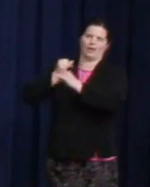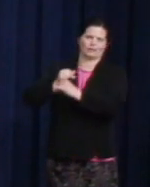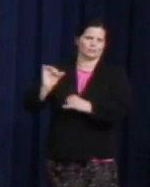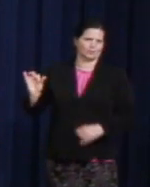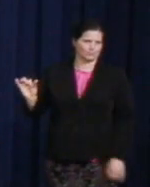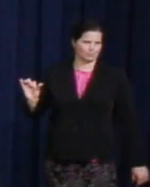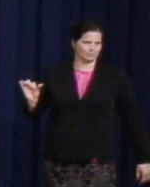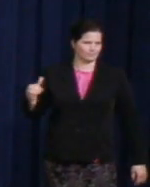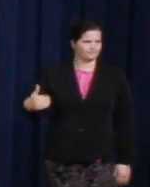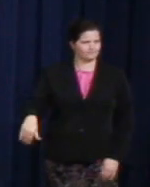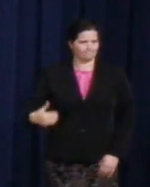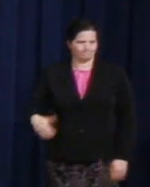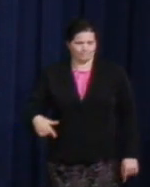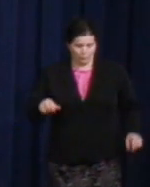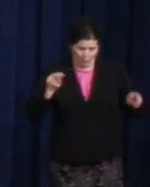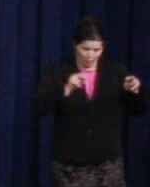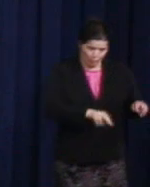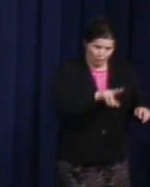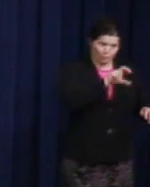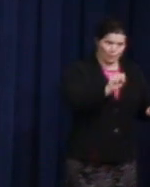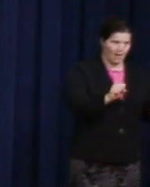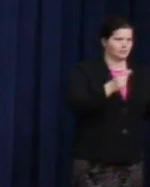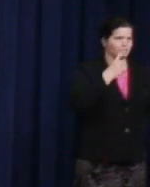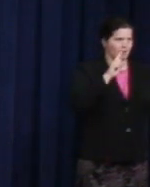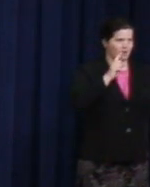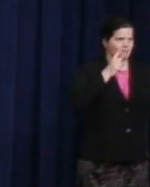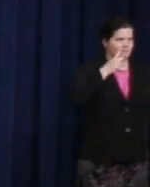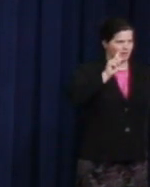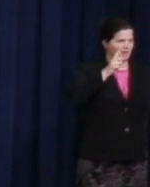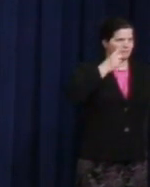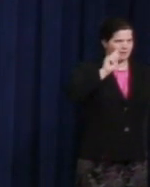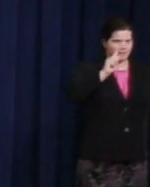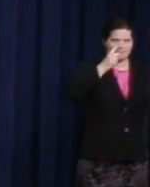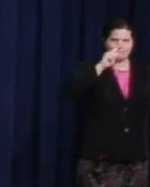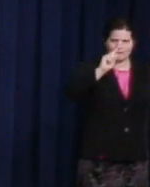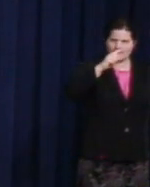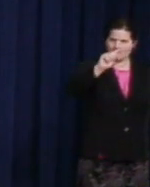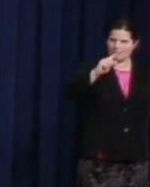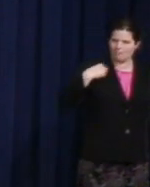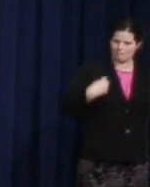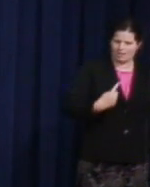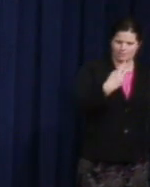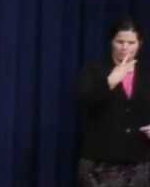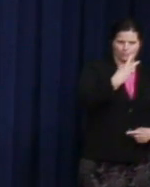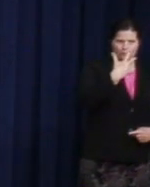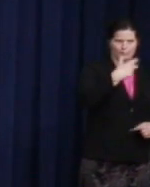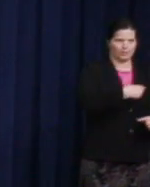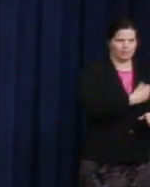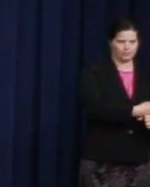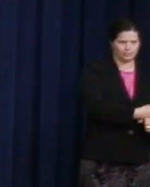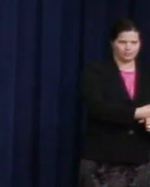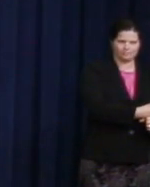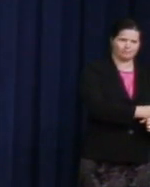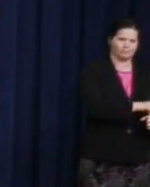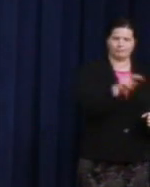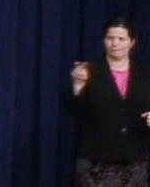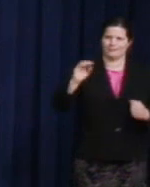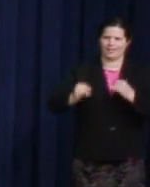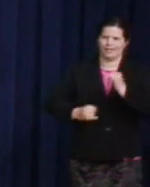in the last year, in the last two years, in the last three years, last year at this time, one-sixth